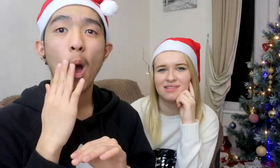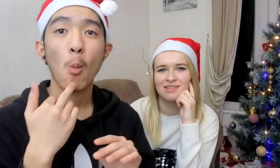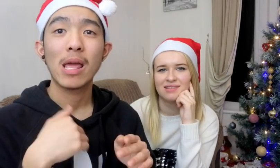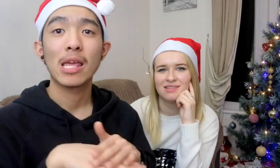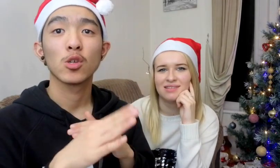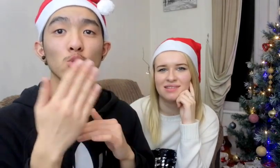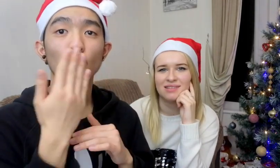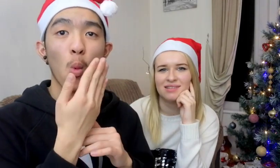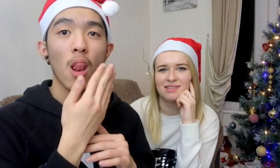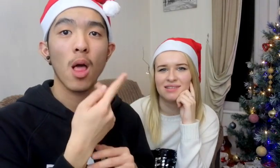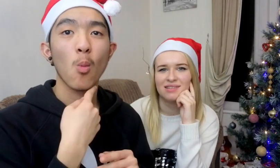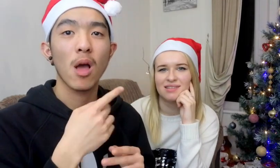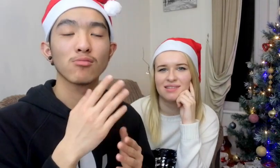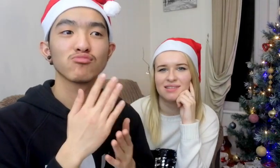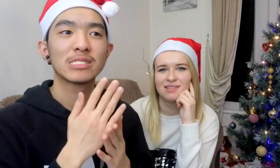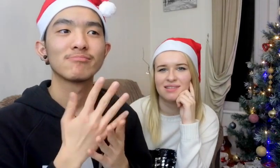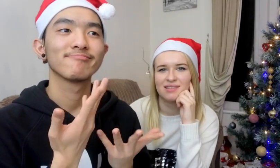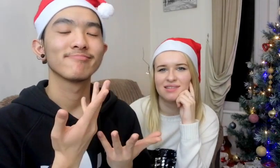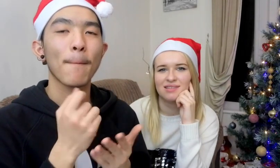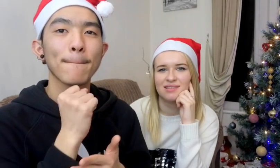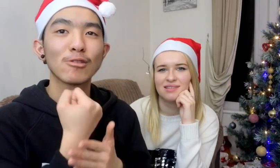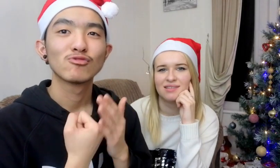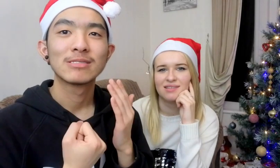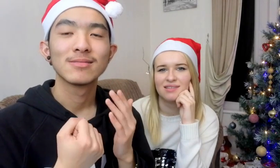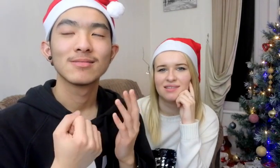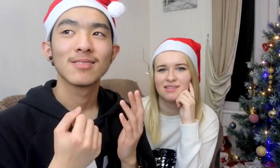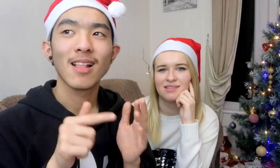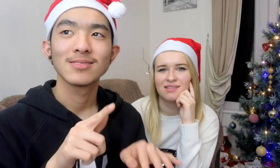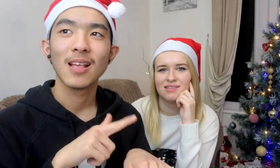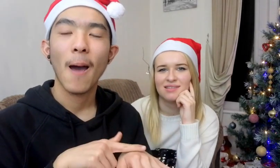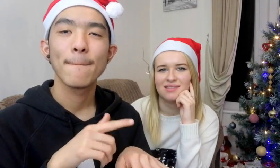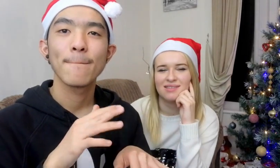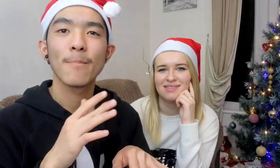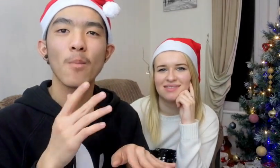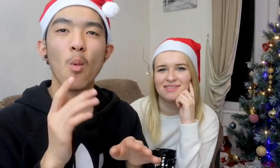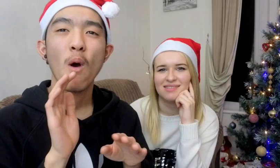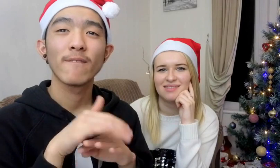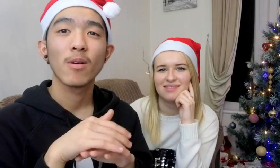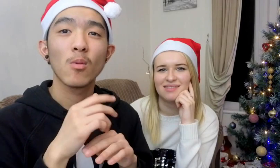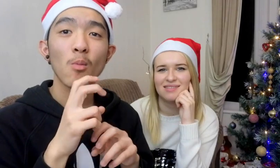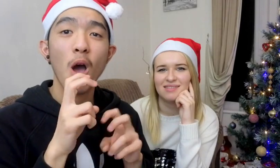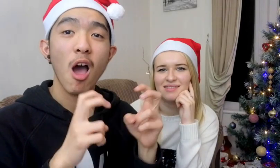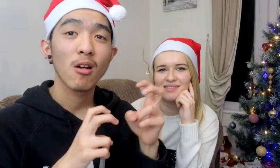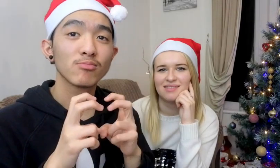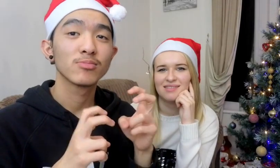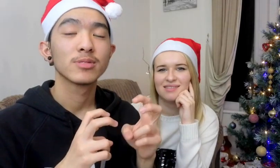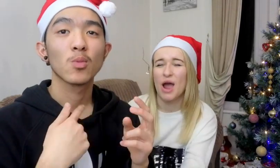When we was in the school, we had a embarrassing moment Over our little silly argument